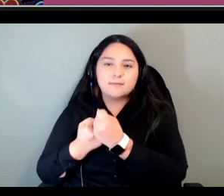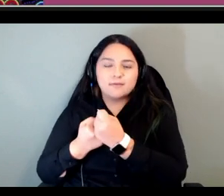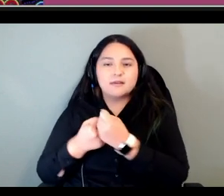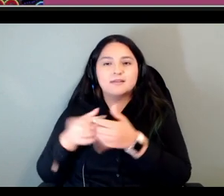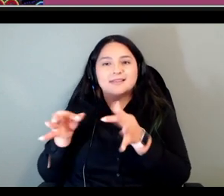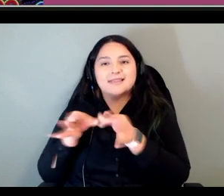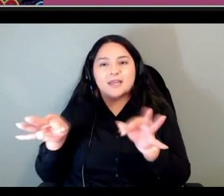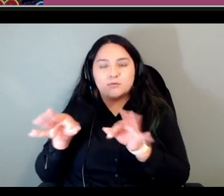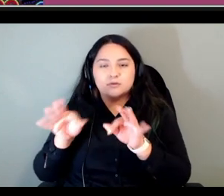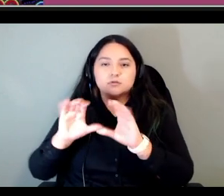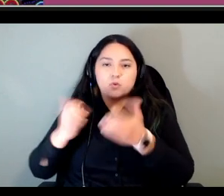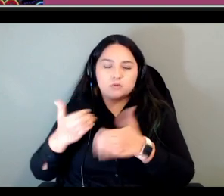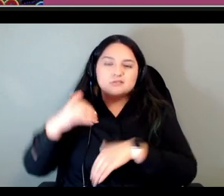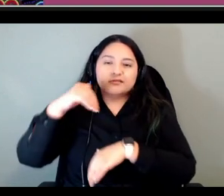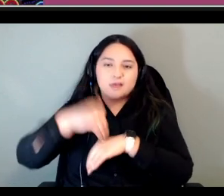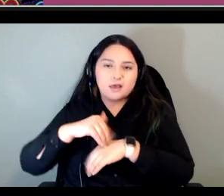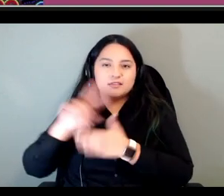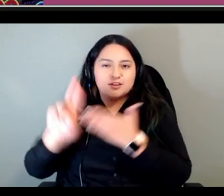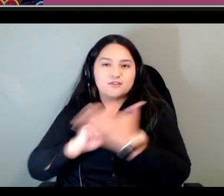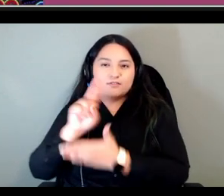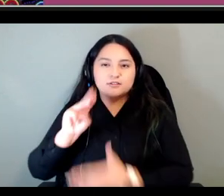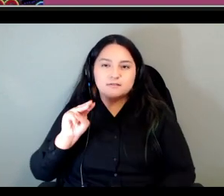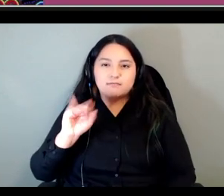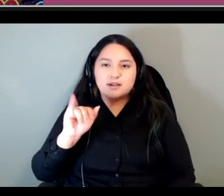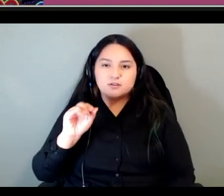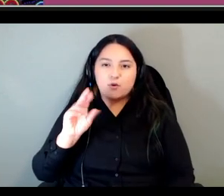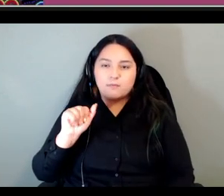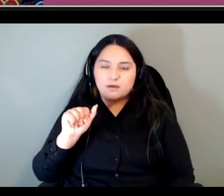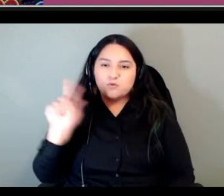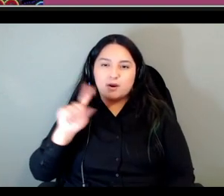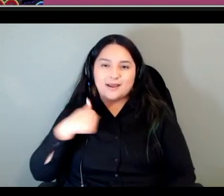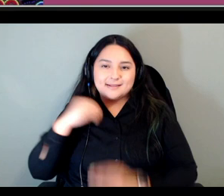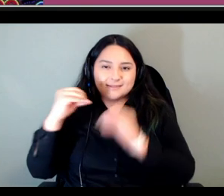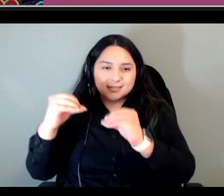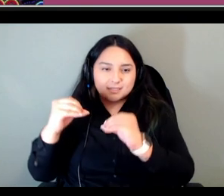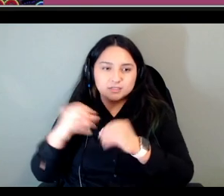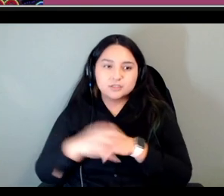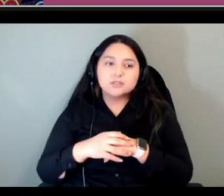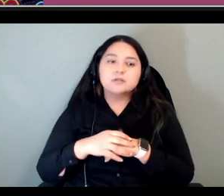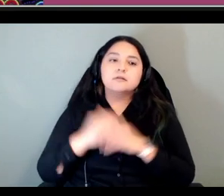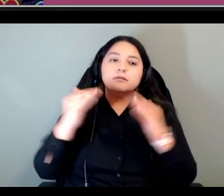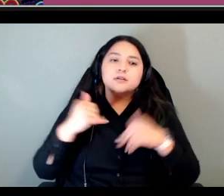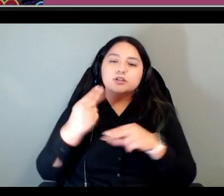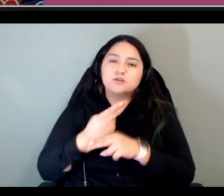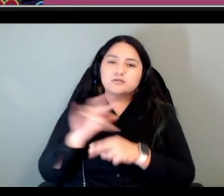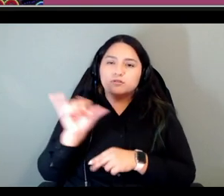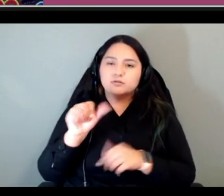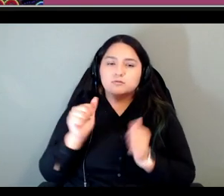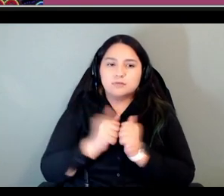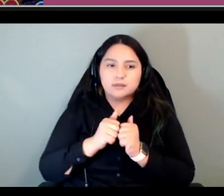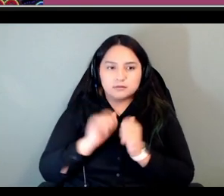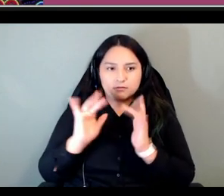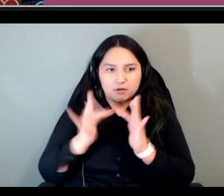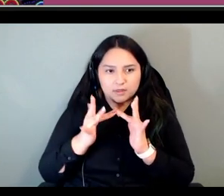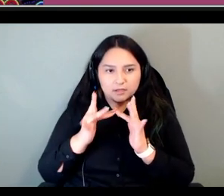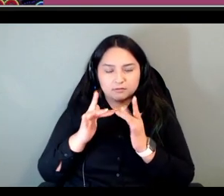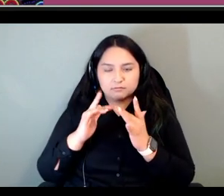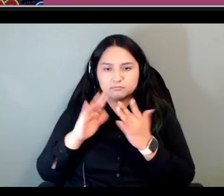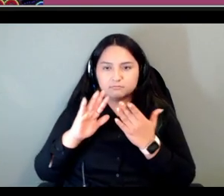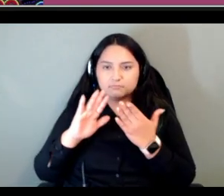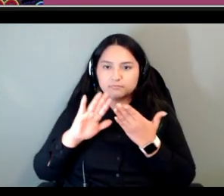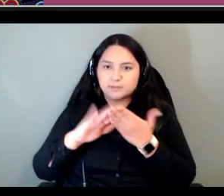i teach i also use it with online community language classes for community building right